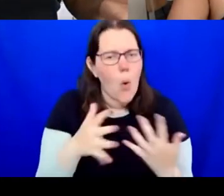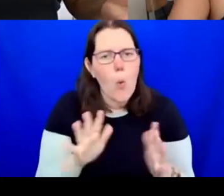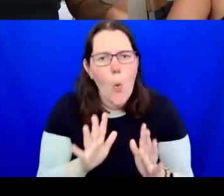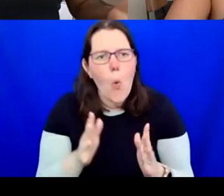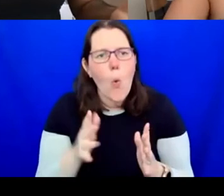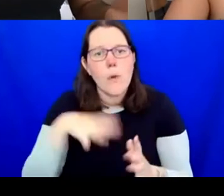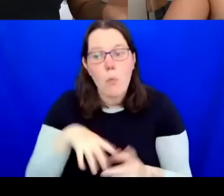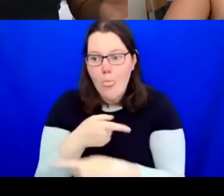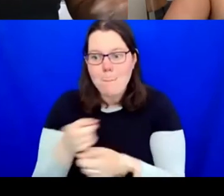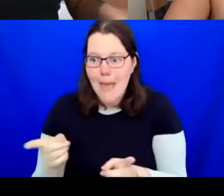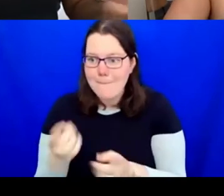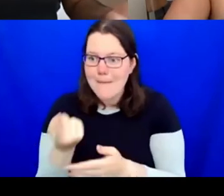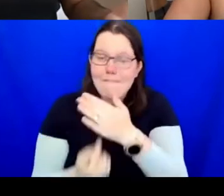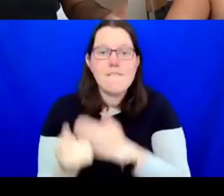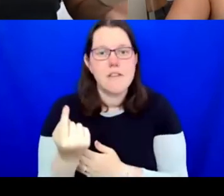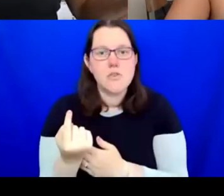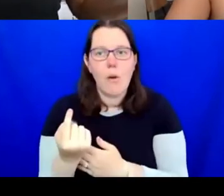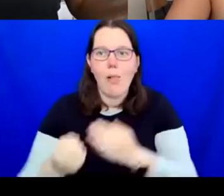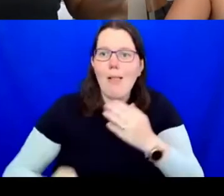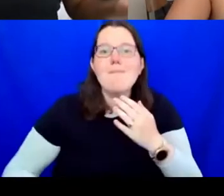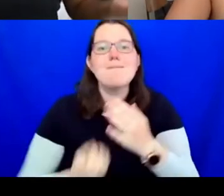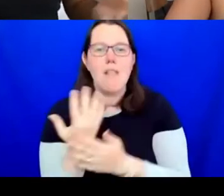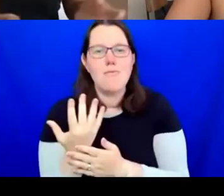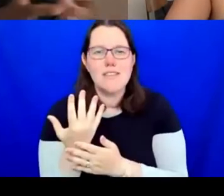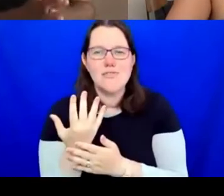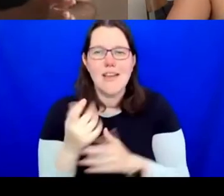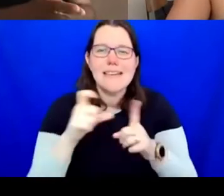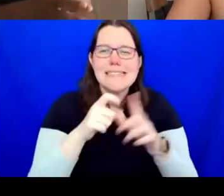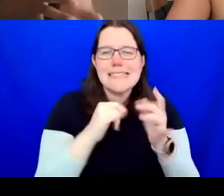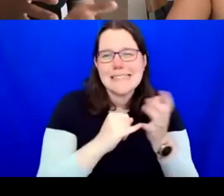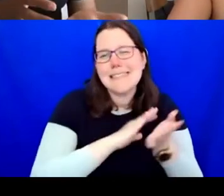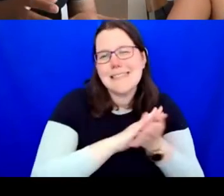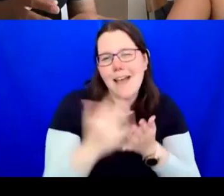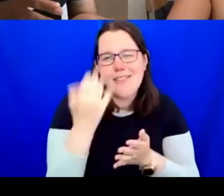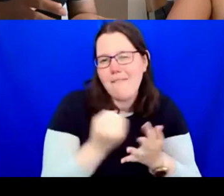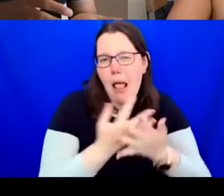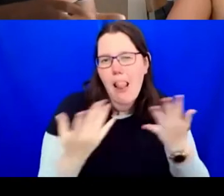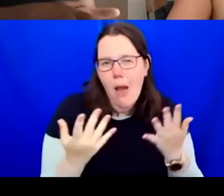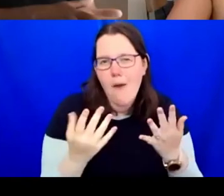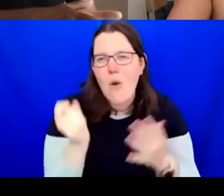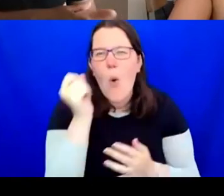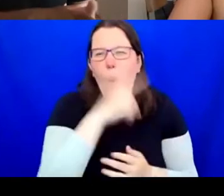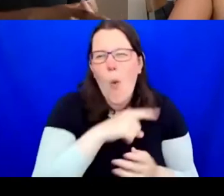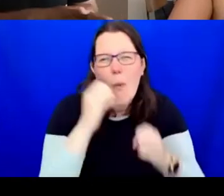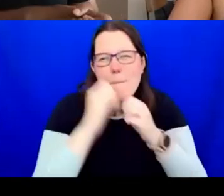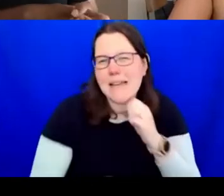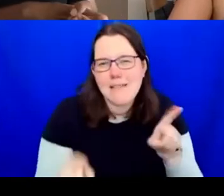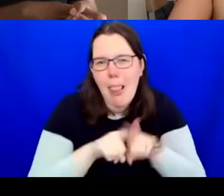calls them, we have a lot of awkward bastards like me! And I'm proud to be one by the way.